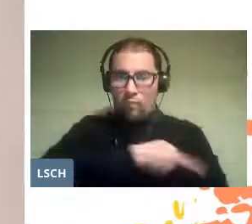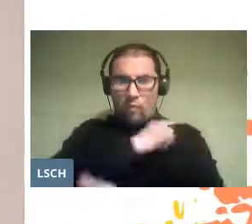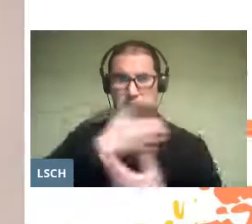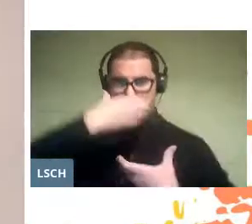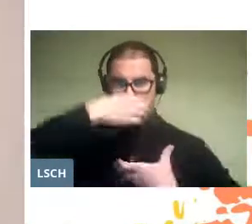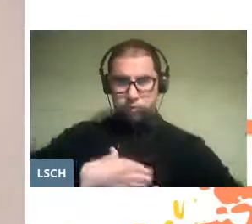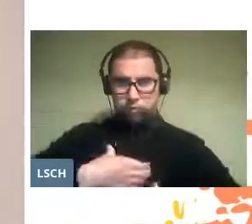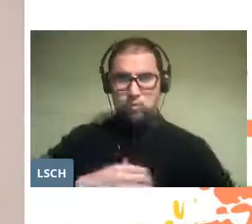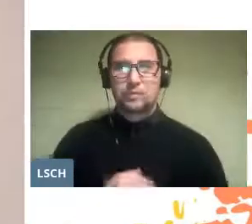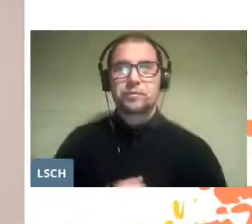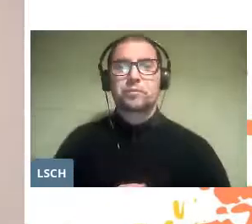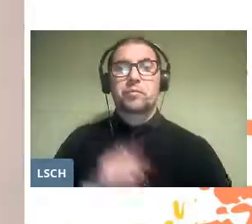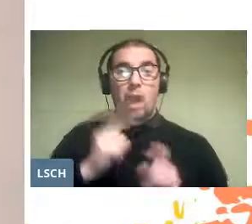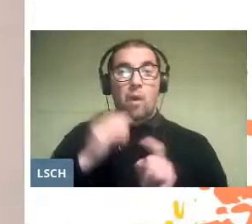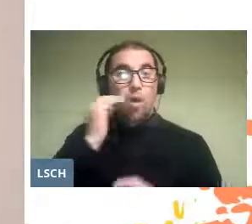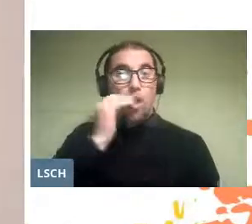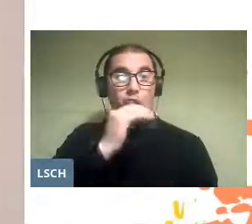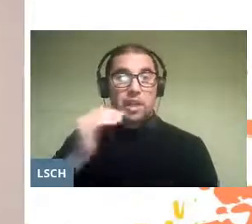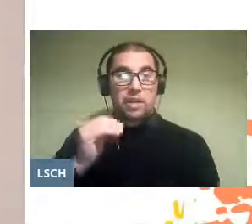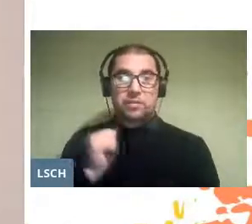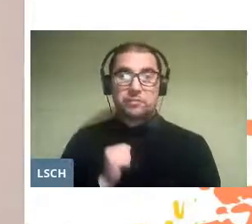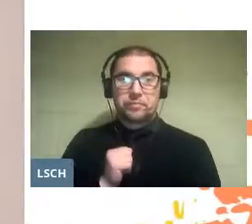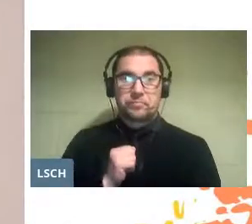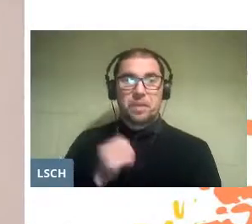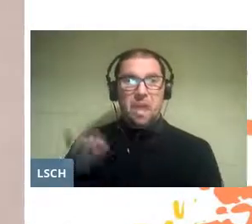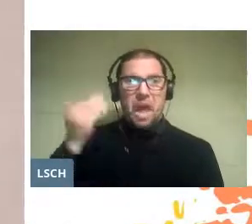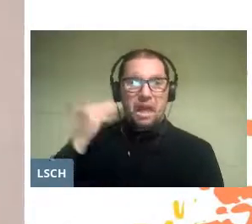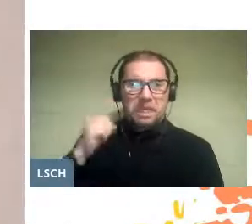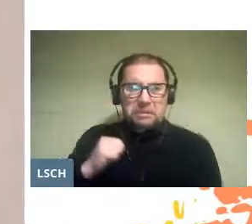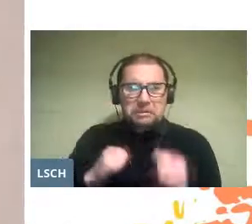Some of those boys and girls who used to suffer when speaking in public,